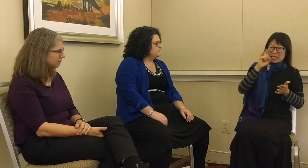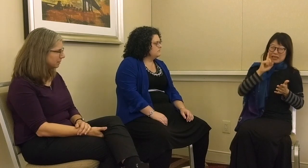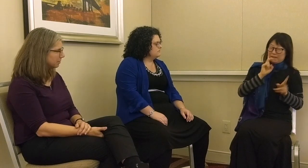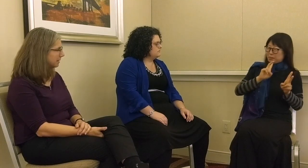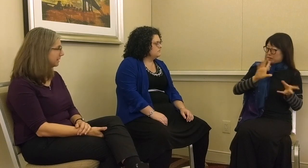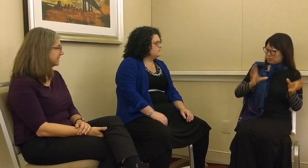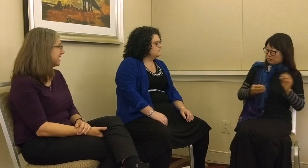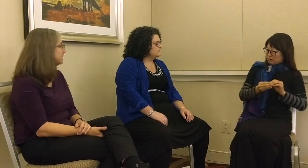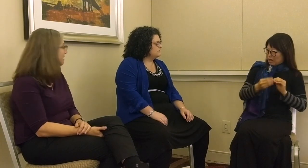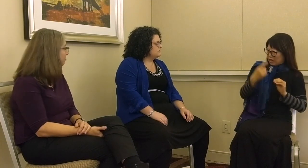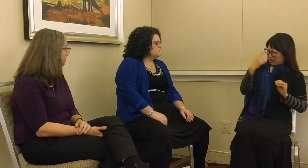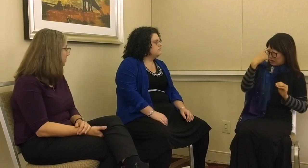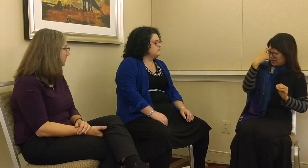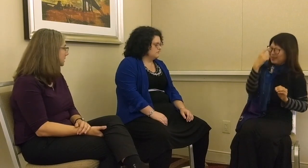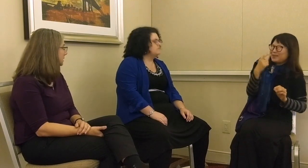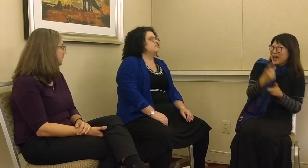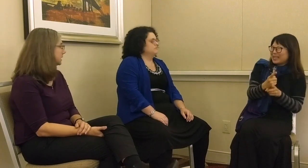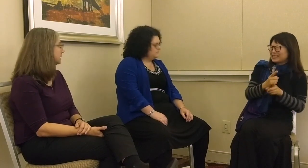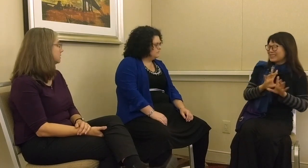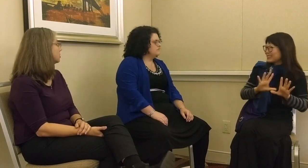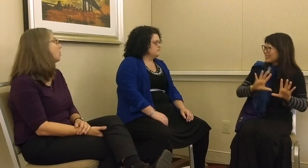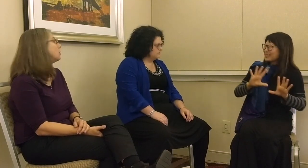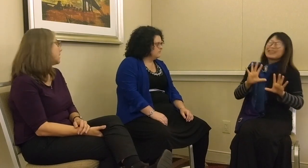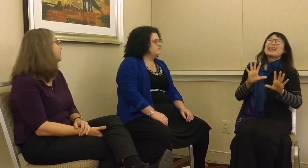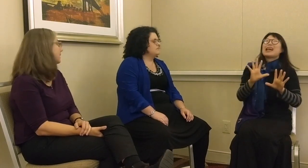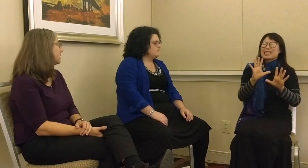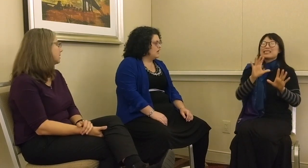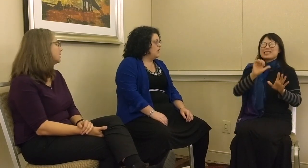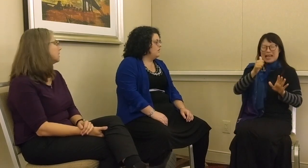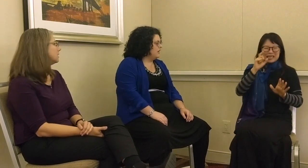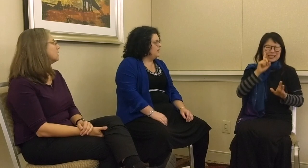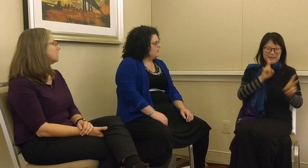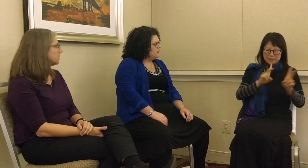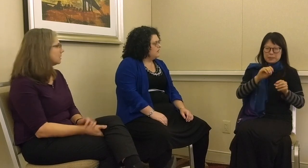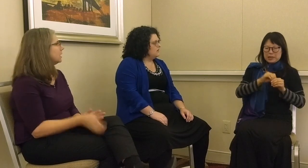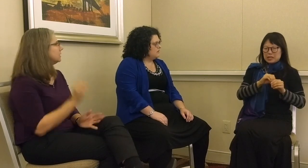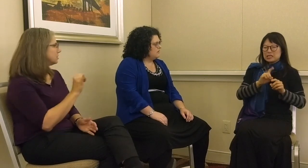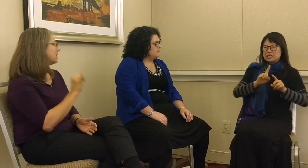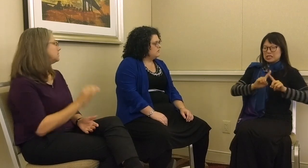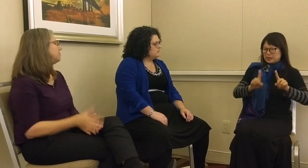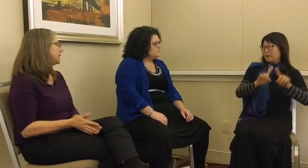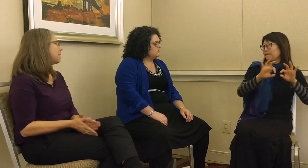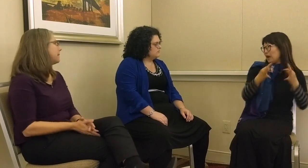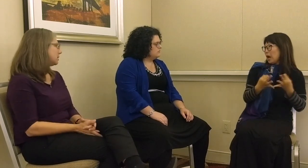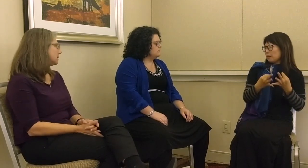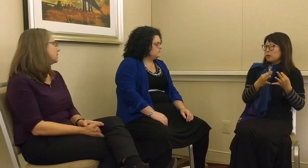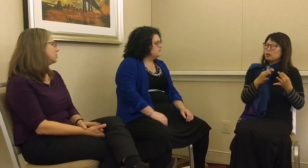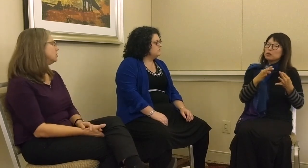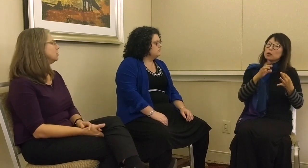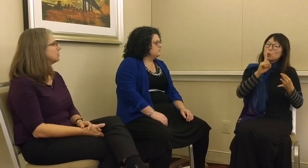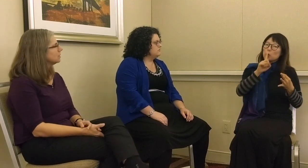of people, maybe 10 deaf people in total, I think. That’s a big comparison to the